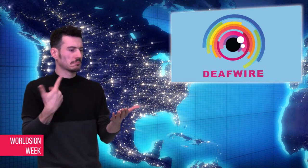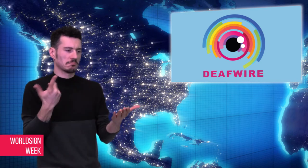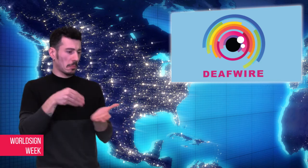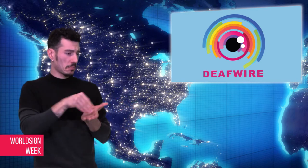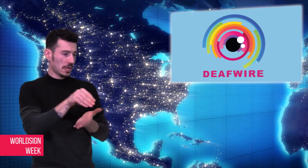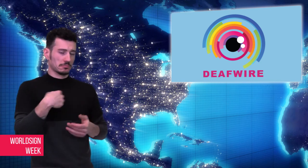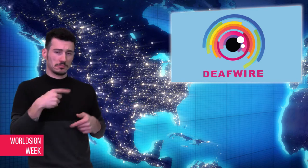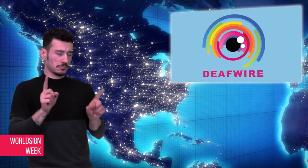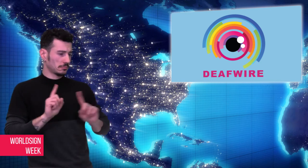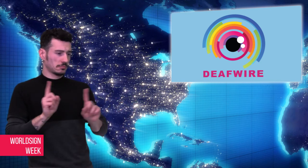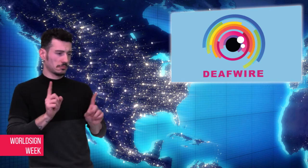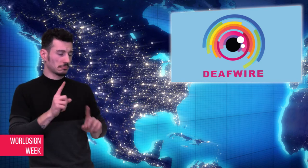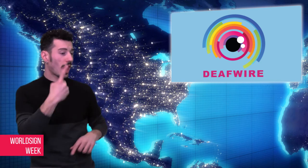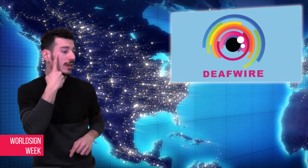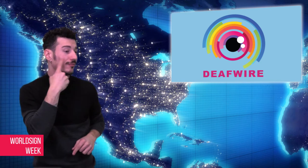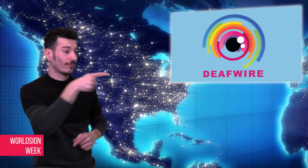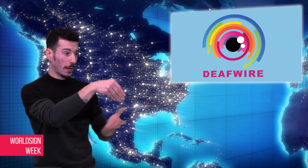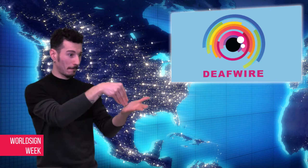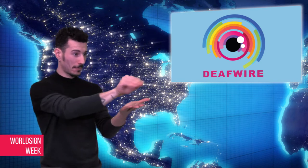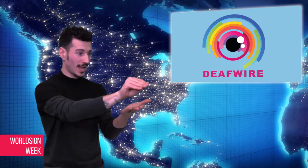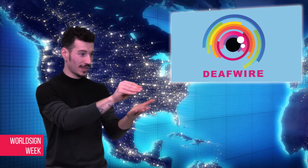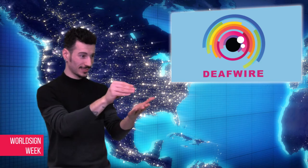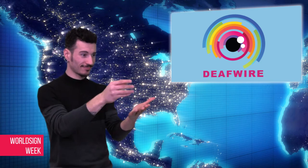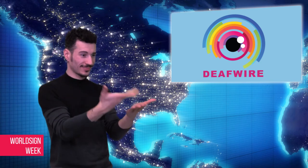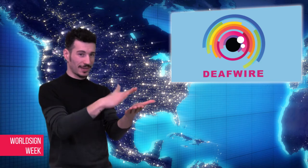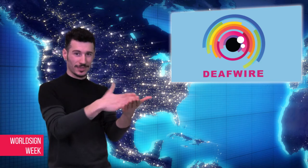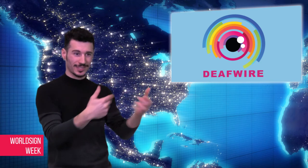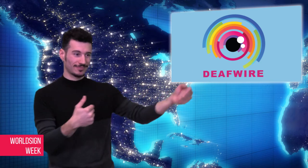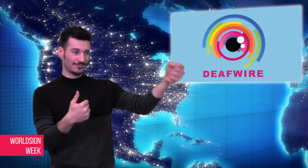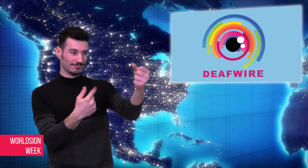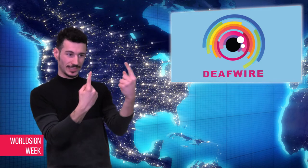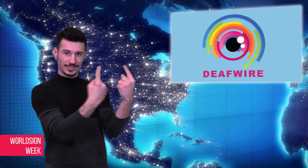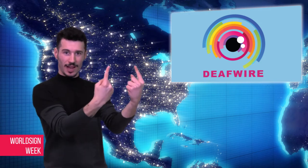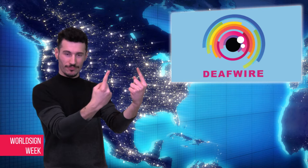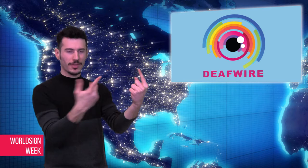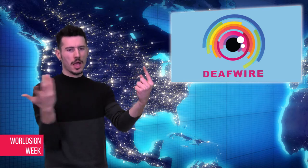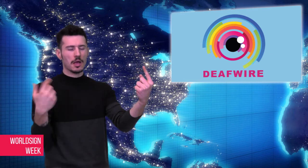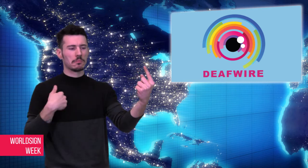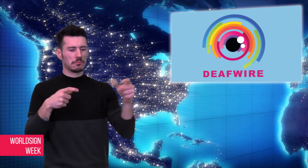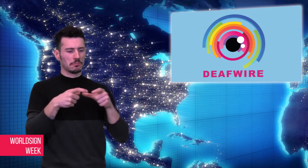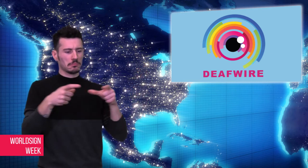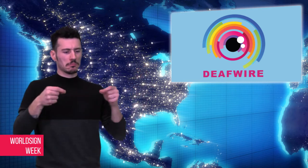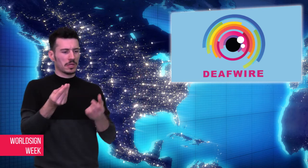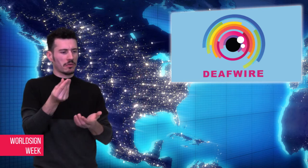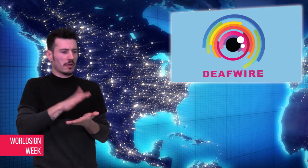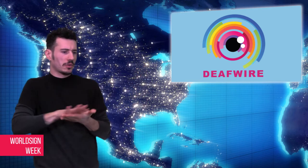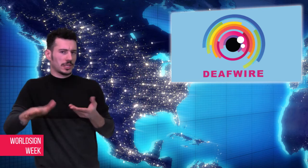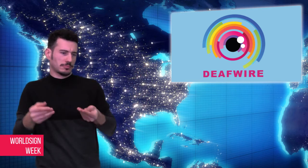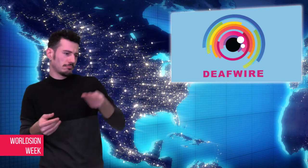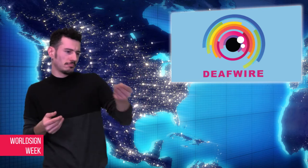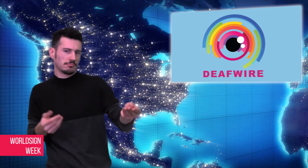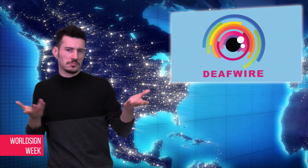adjustments to allow people with disabilities and nondisabled people to